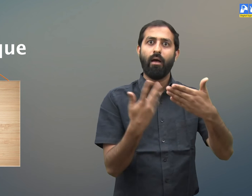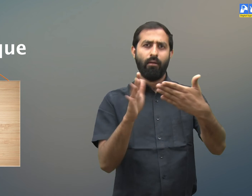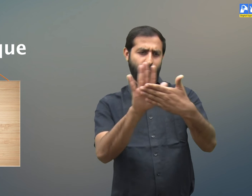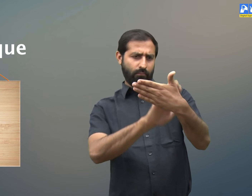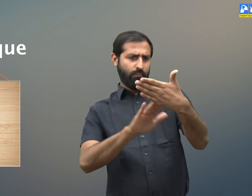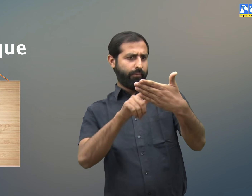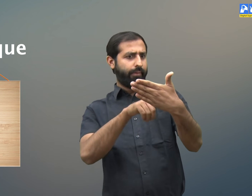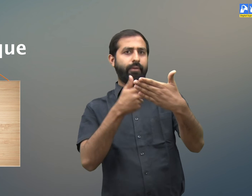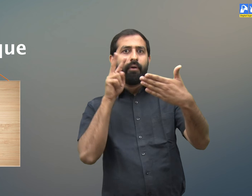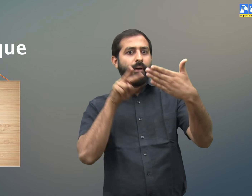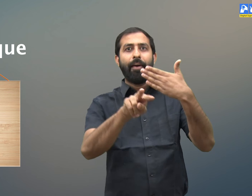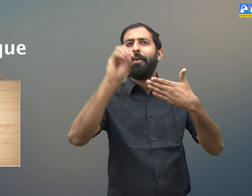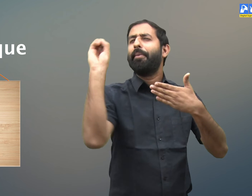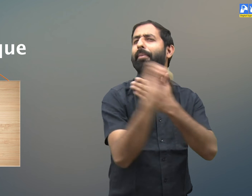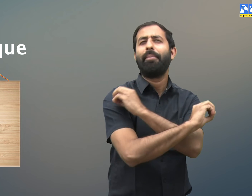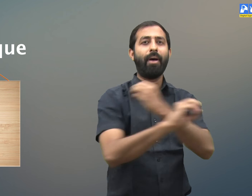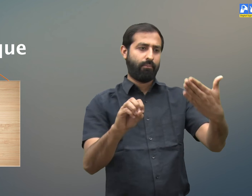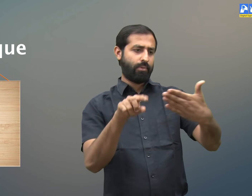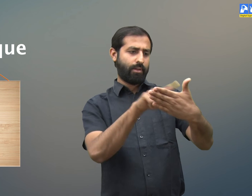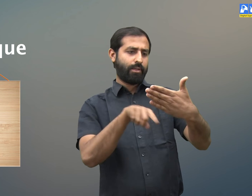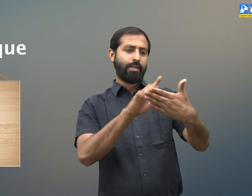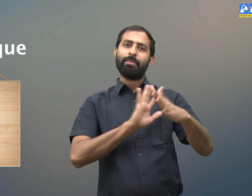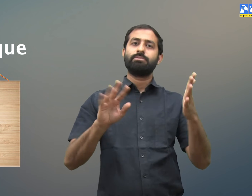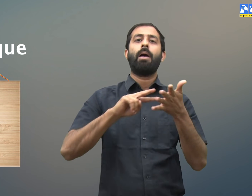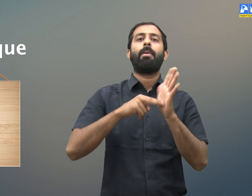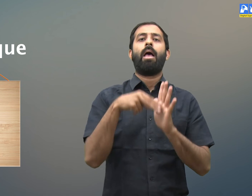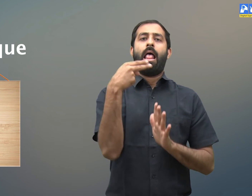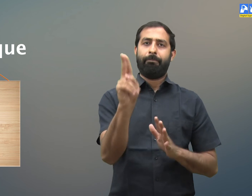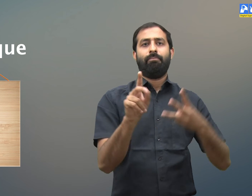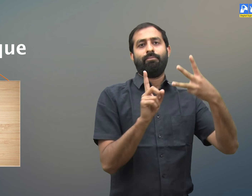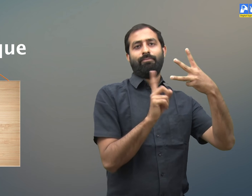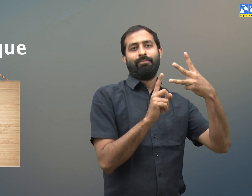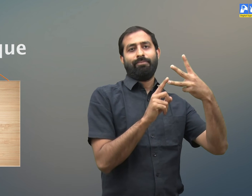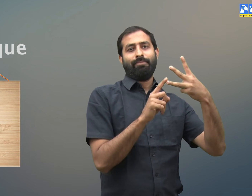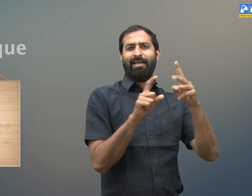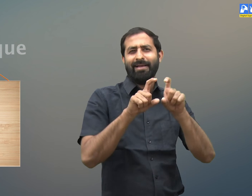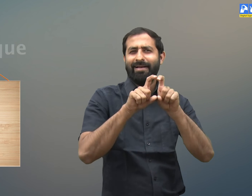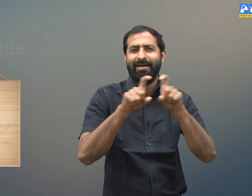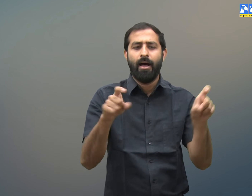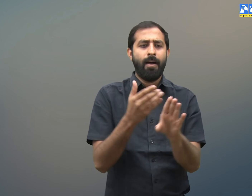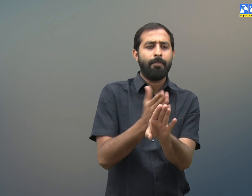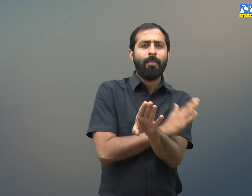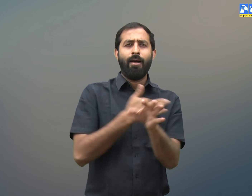to pass through which means we cannot see through it. These materials are called opaque materials.